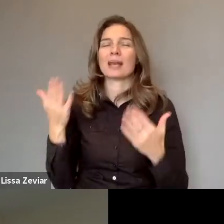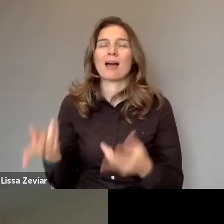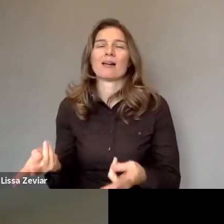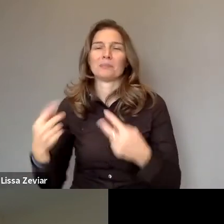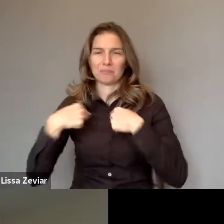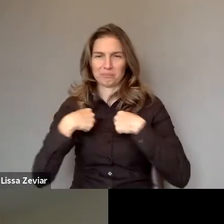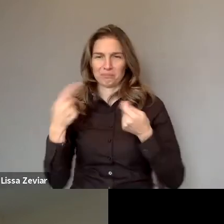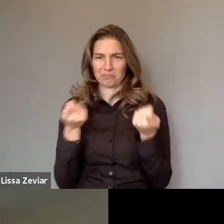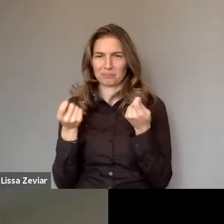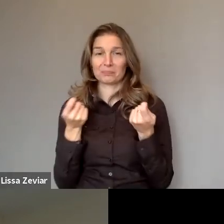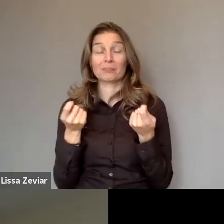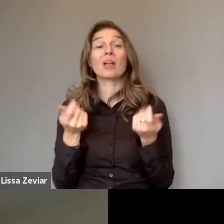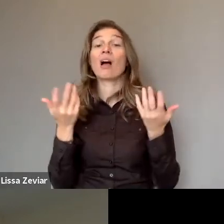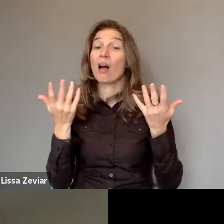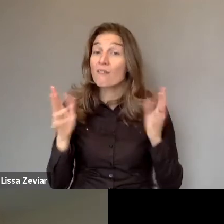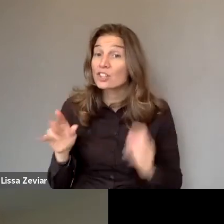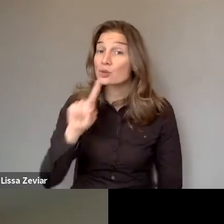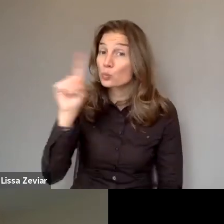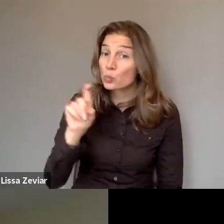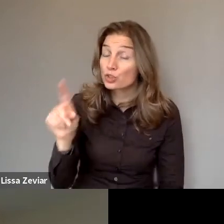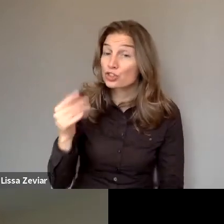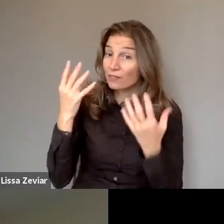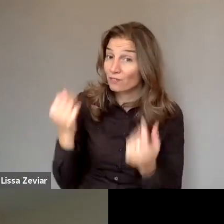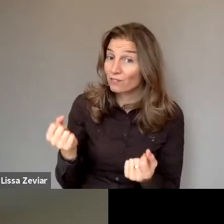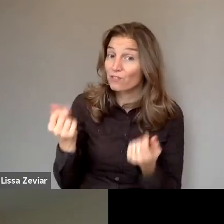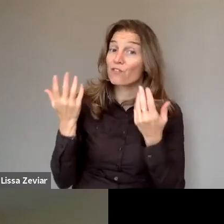We already received a few questions of the for all speakers.